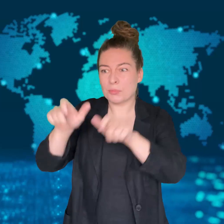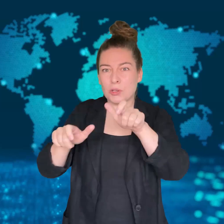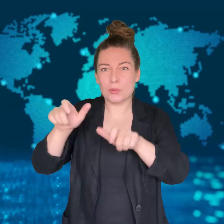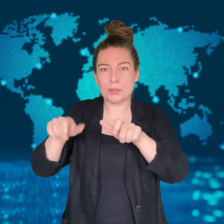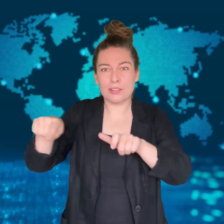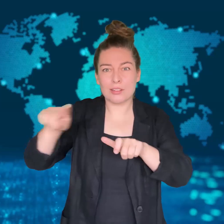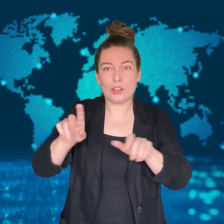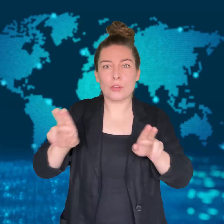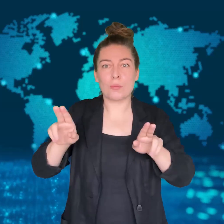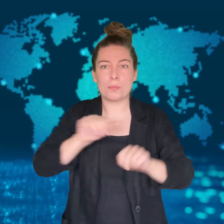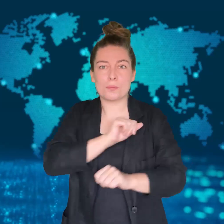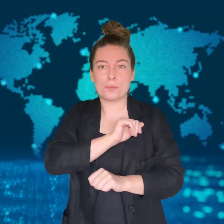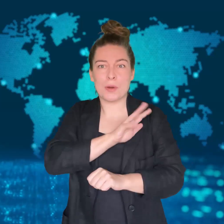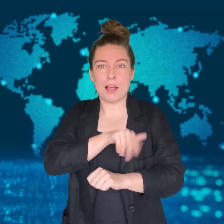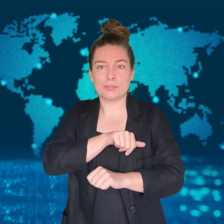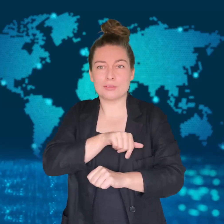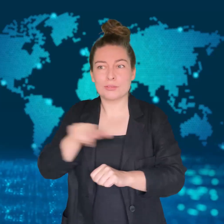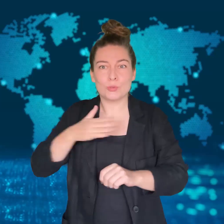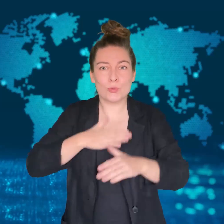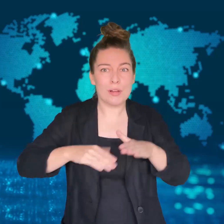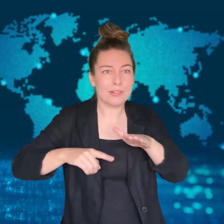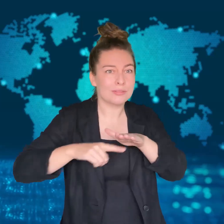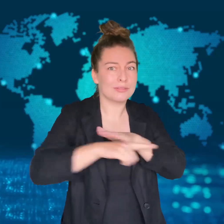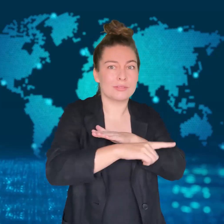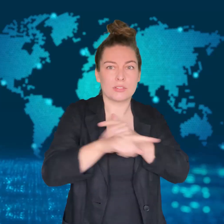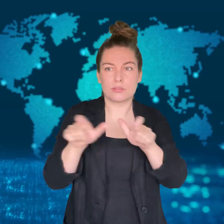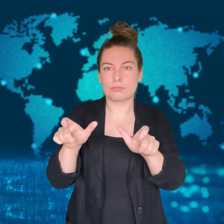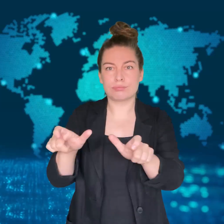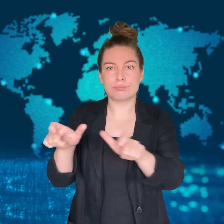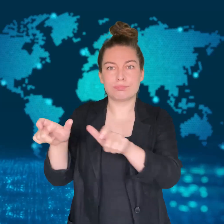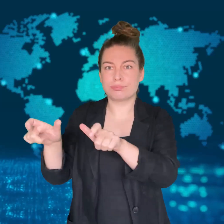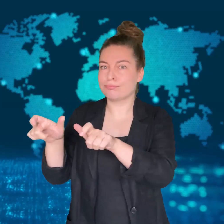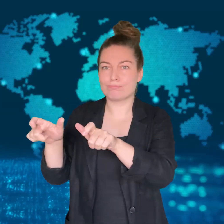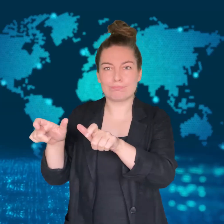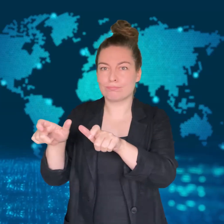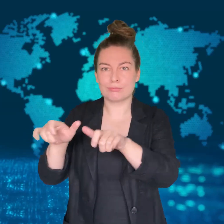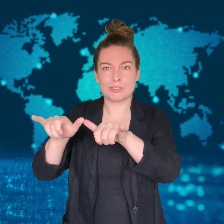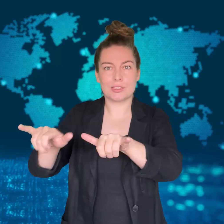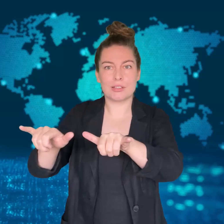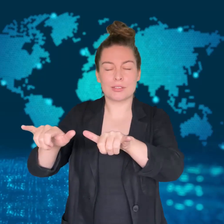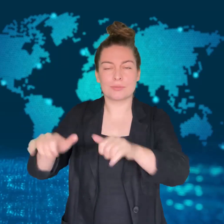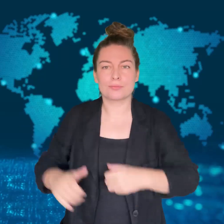Hamas was blocking people from leaving.